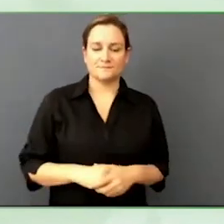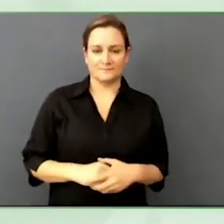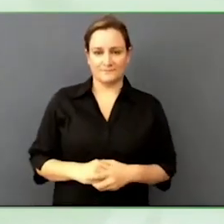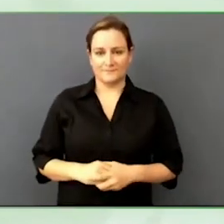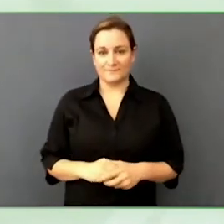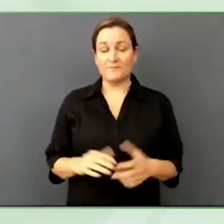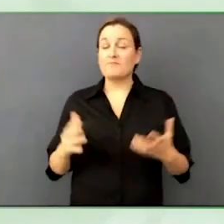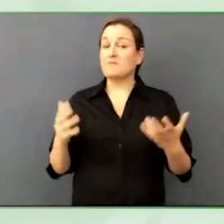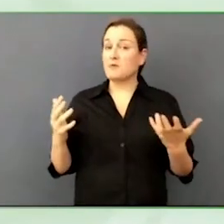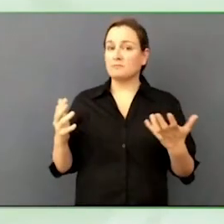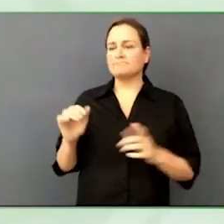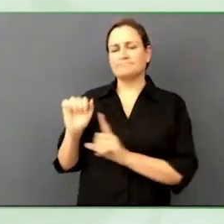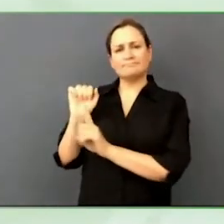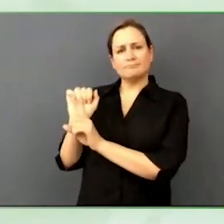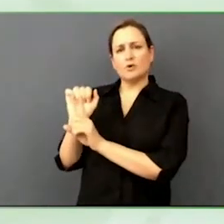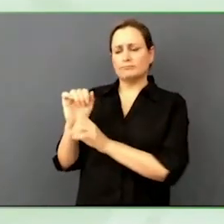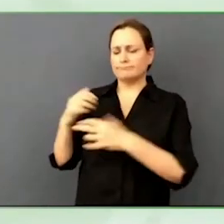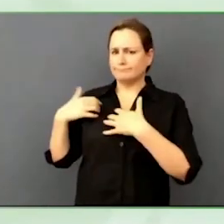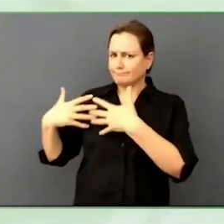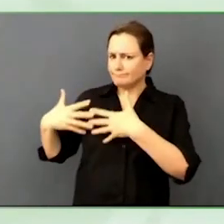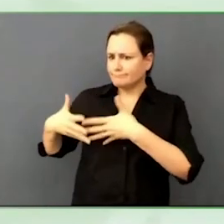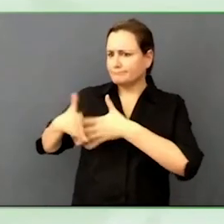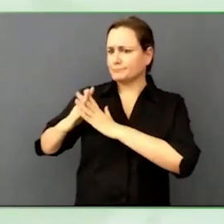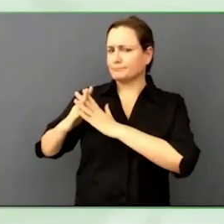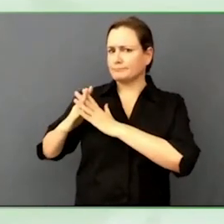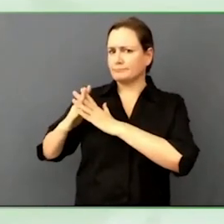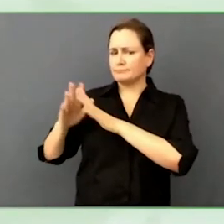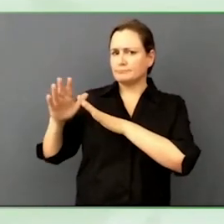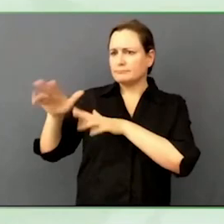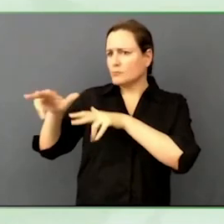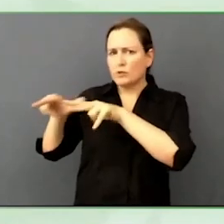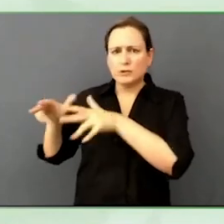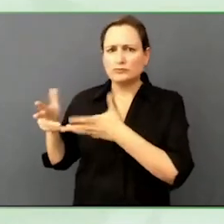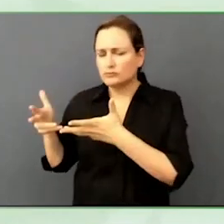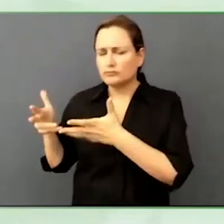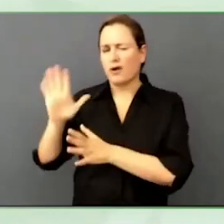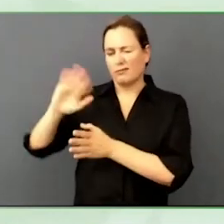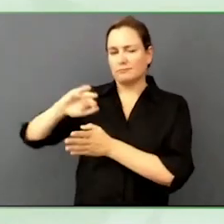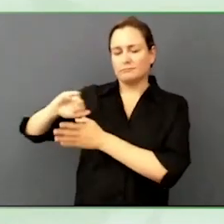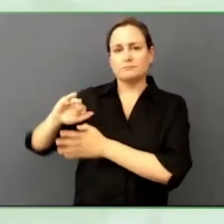Thank you, it is my second Zero Project Conference and I'm very